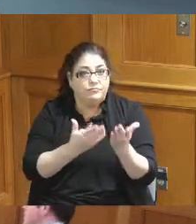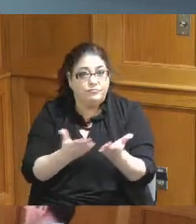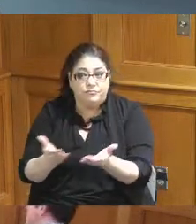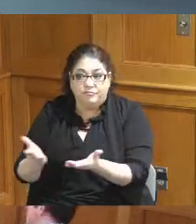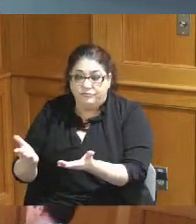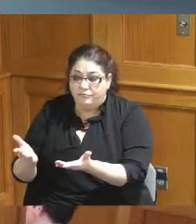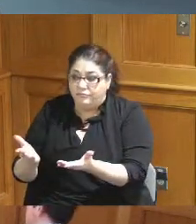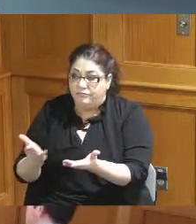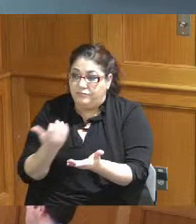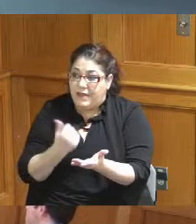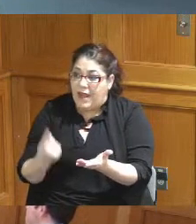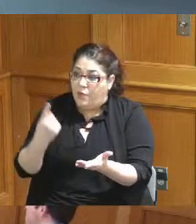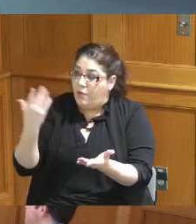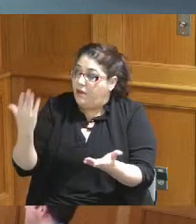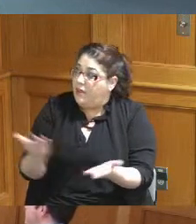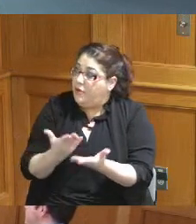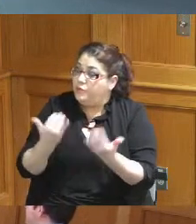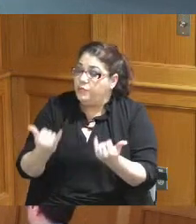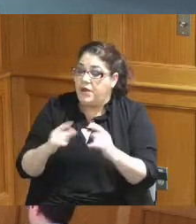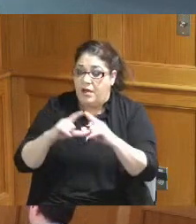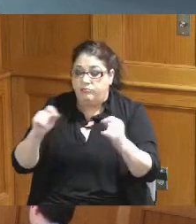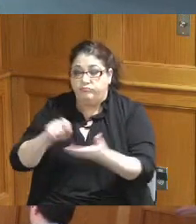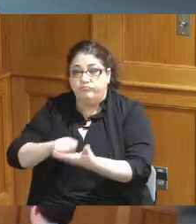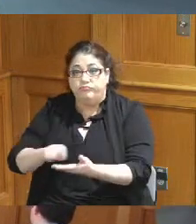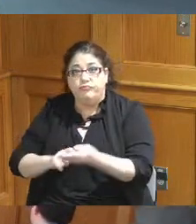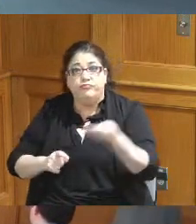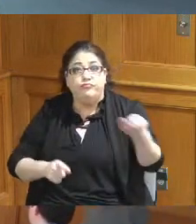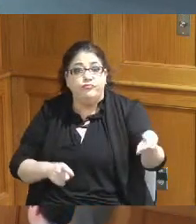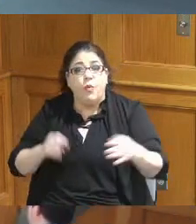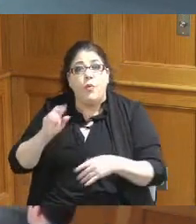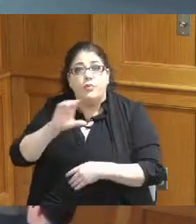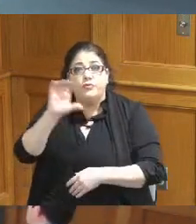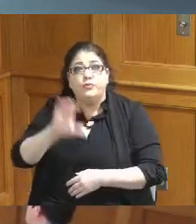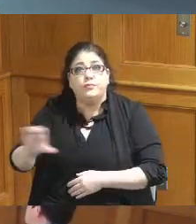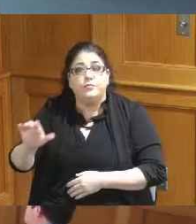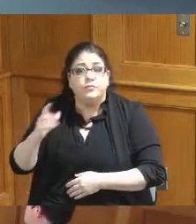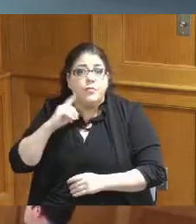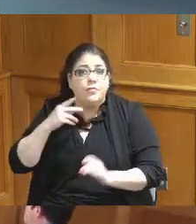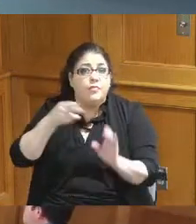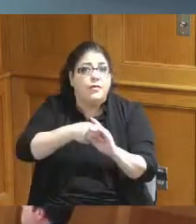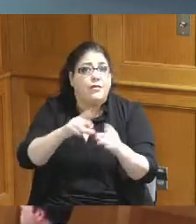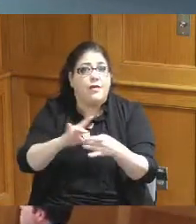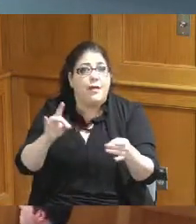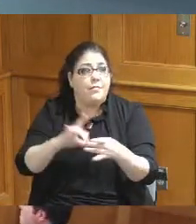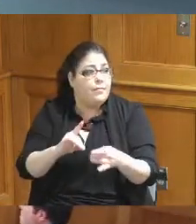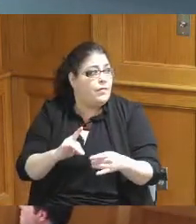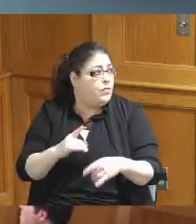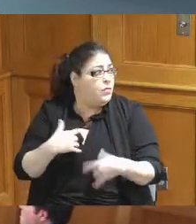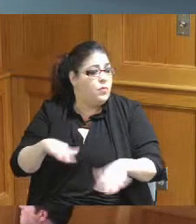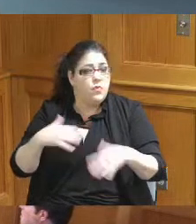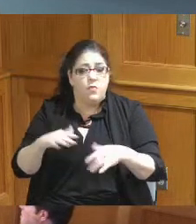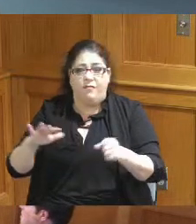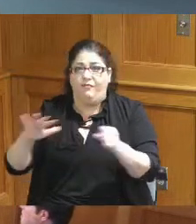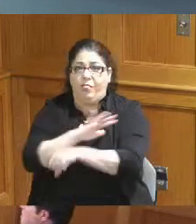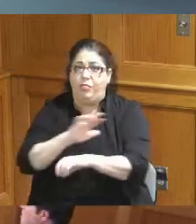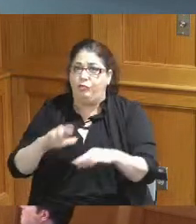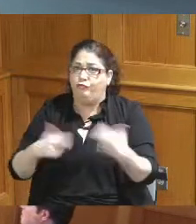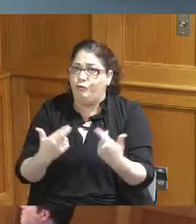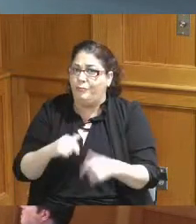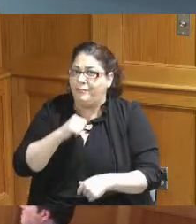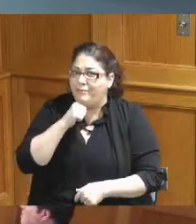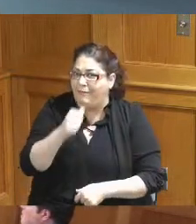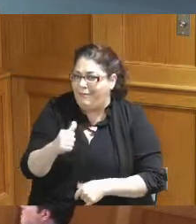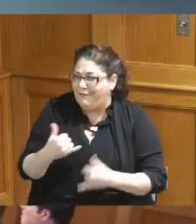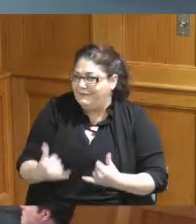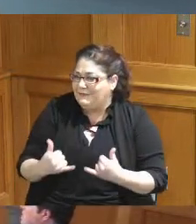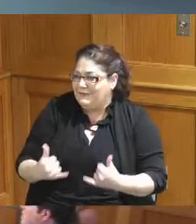here are on Zoom such a packed house today anyone on Zoom